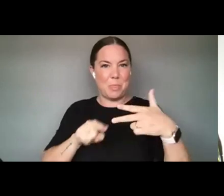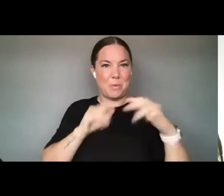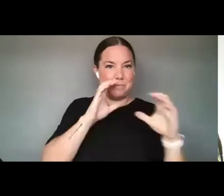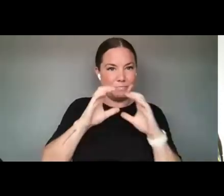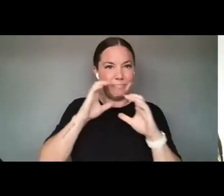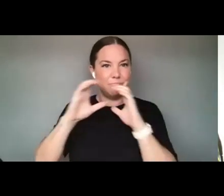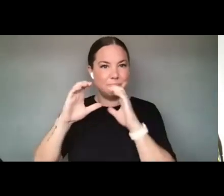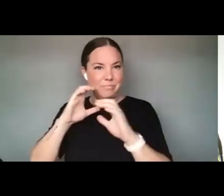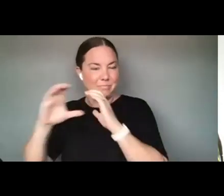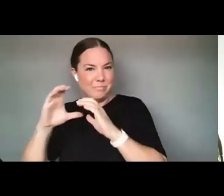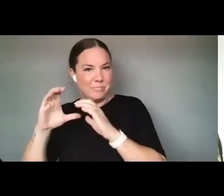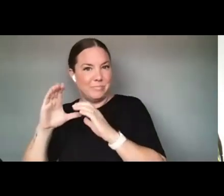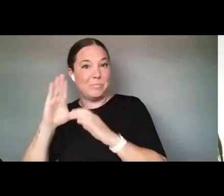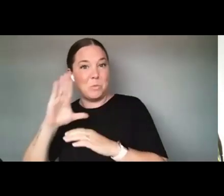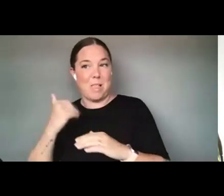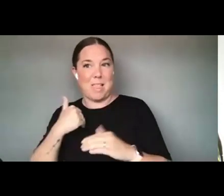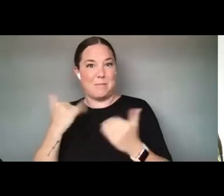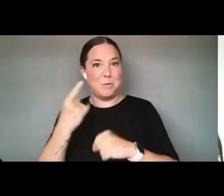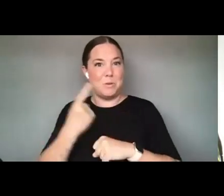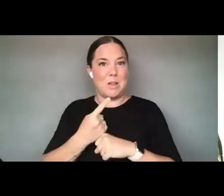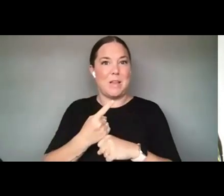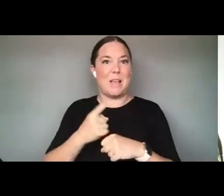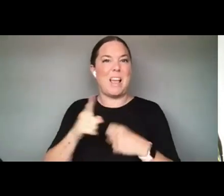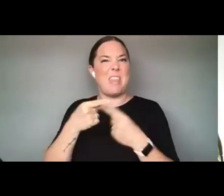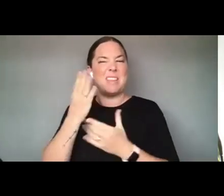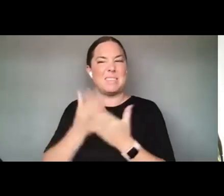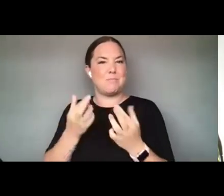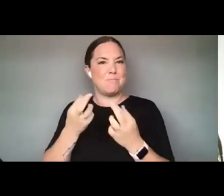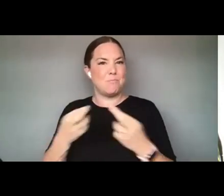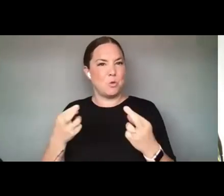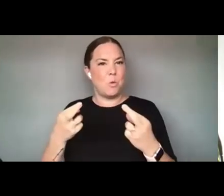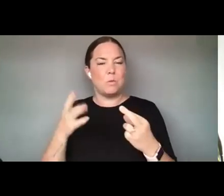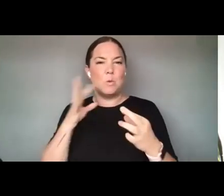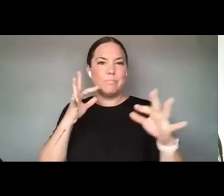FOLLOWED BY SOME RESOURCES, HIGHLIGHTING SOME RESOURCES FOR PEOPLE WHO MAY NOT KNOW.